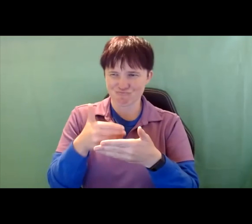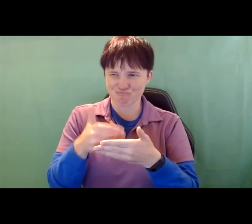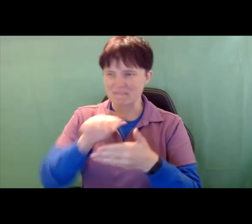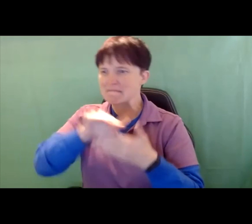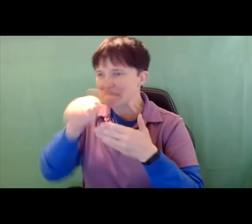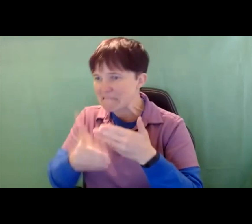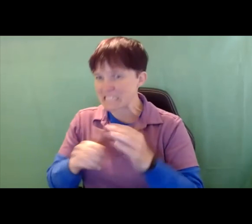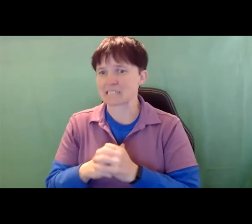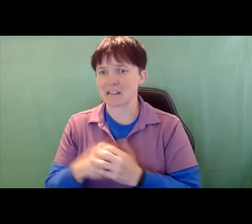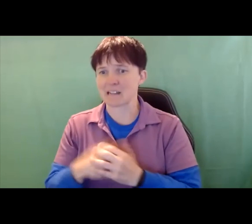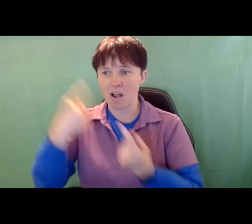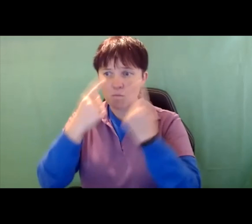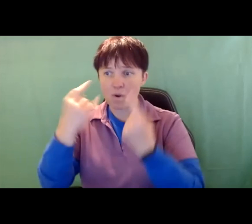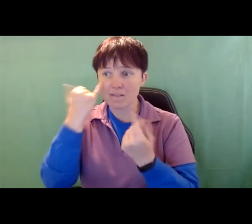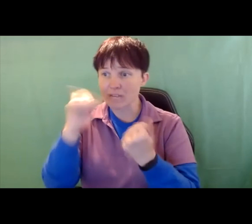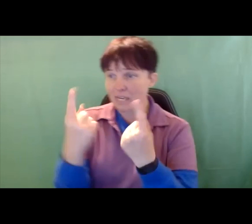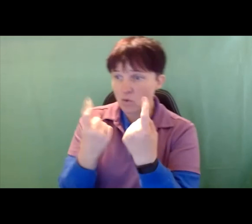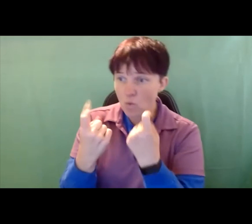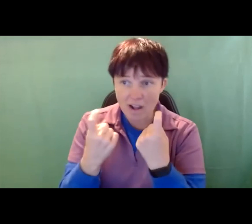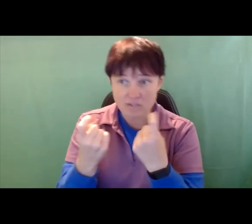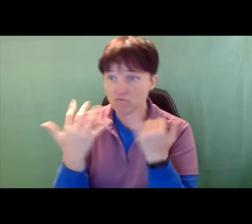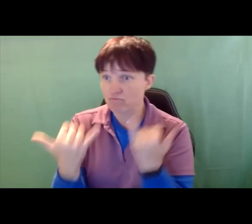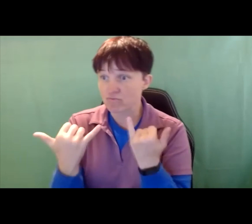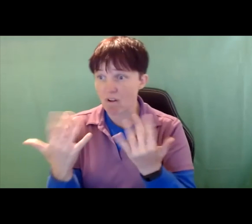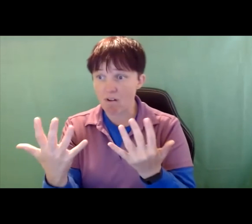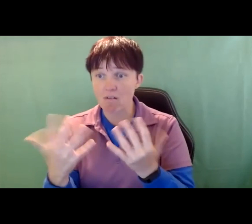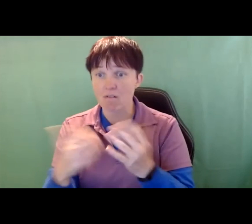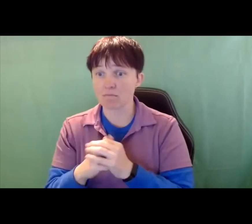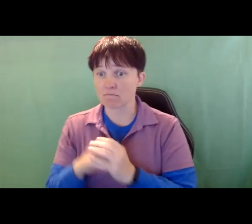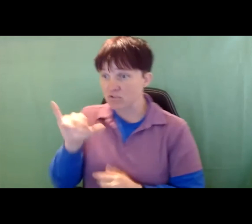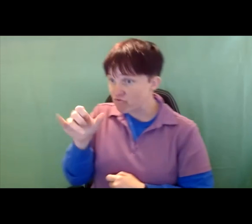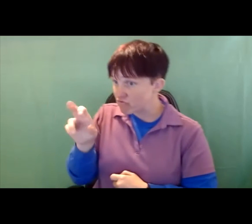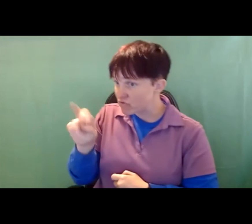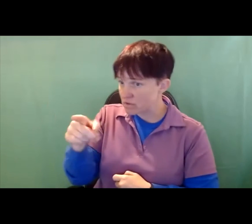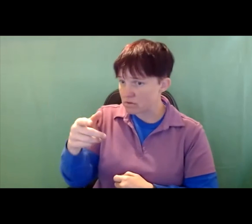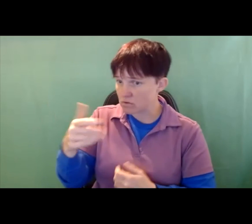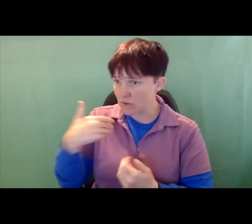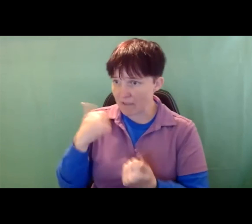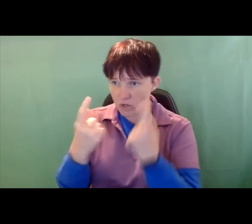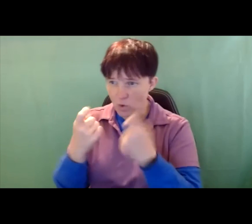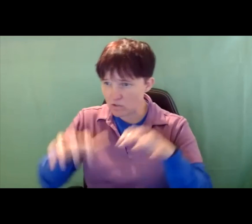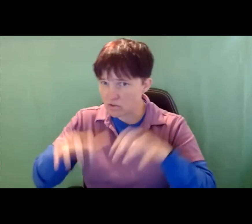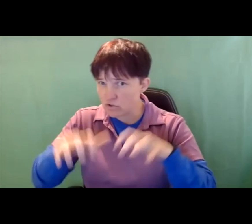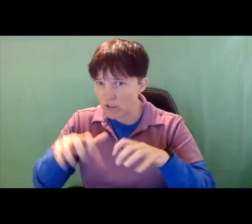I'm wondering if there's any questions now. Jen, do we have some questions.